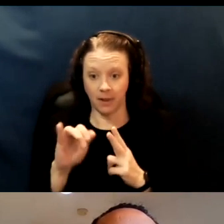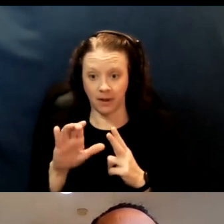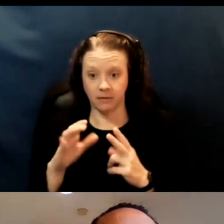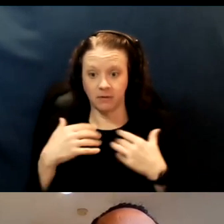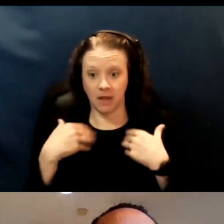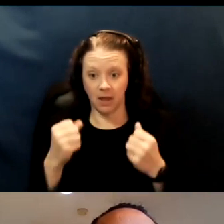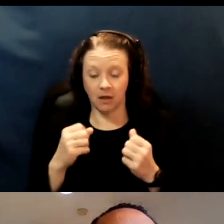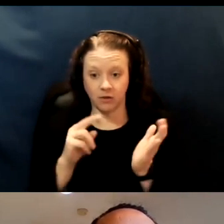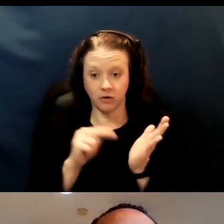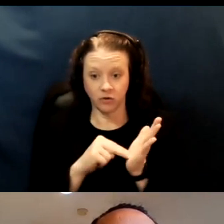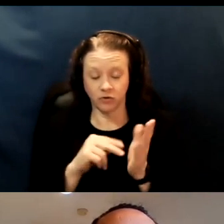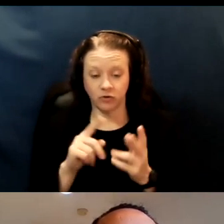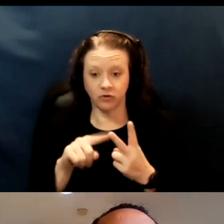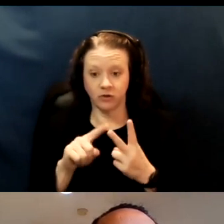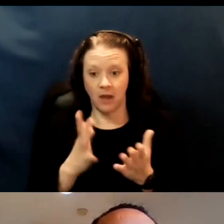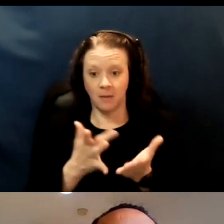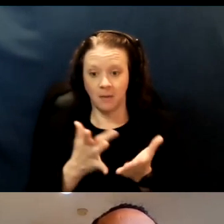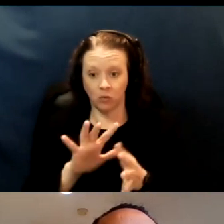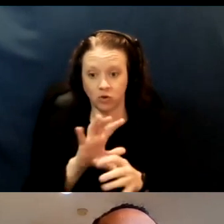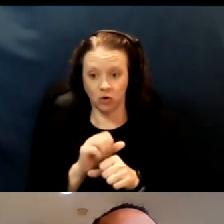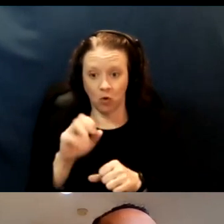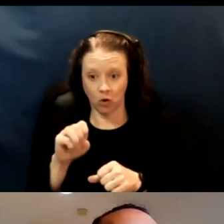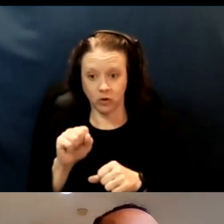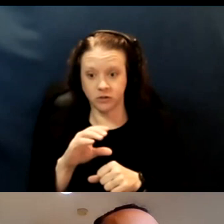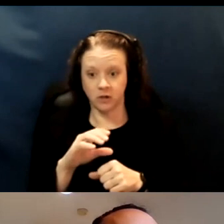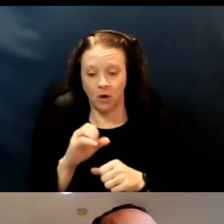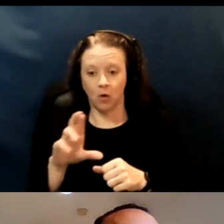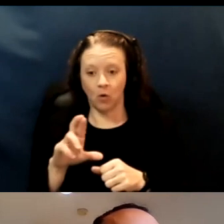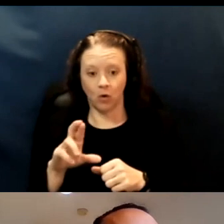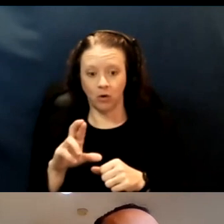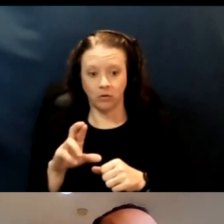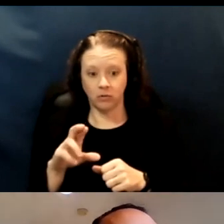fire departments will be visiting them in their home.